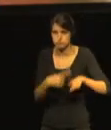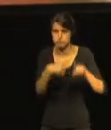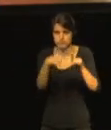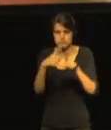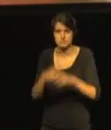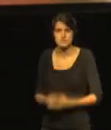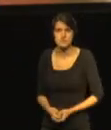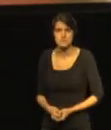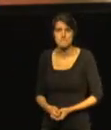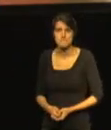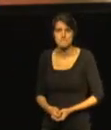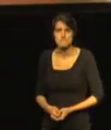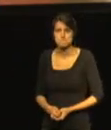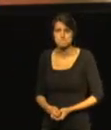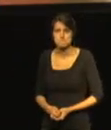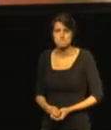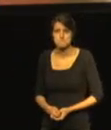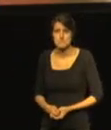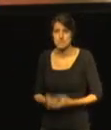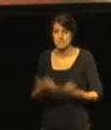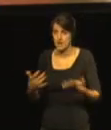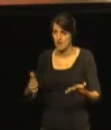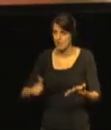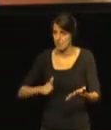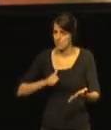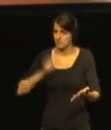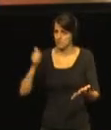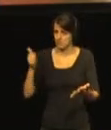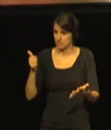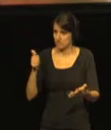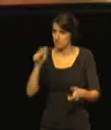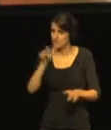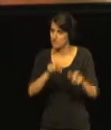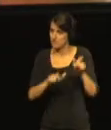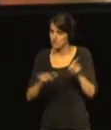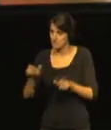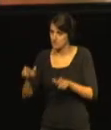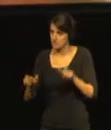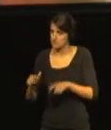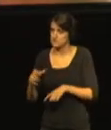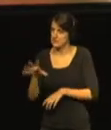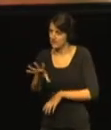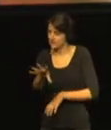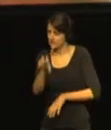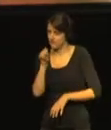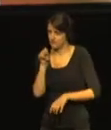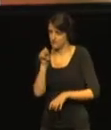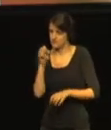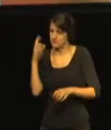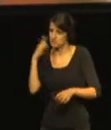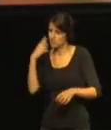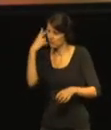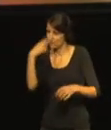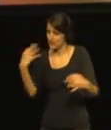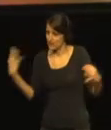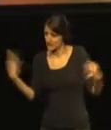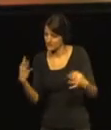and to change things for the better. That is why this project, that is why this project.